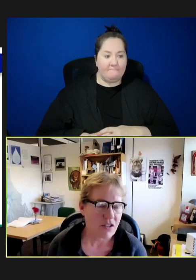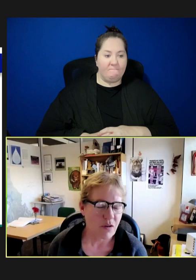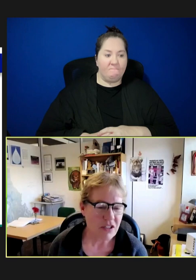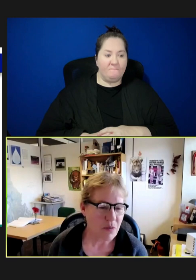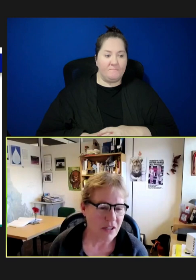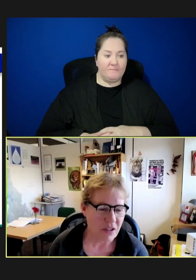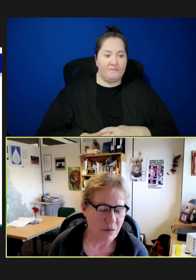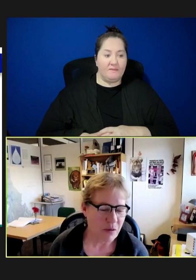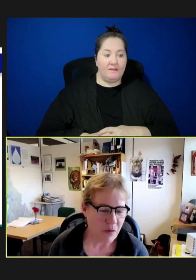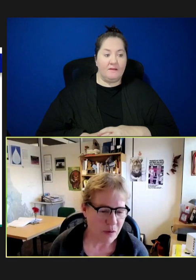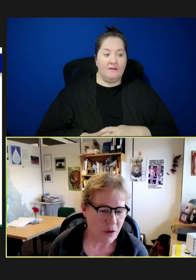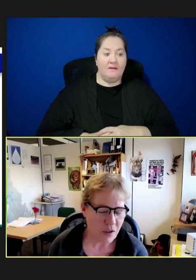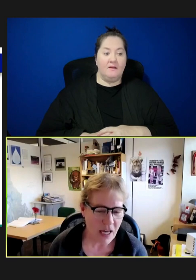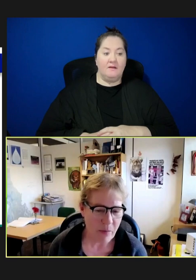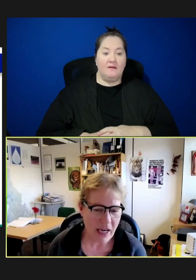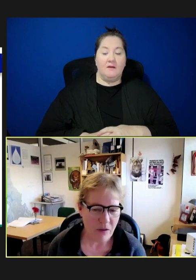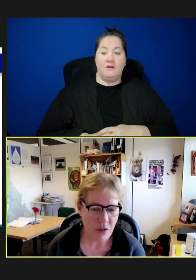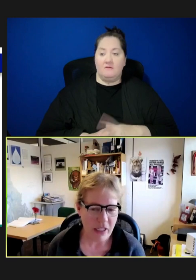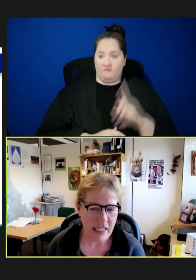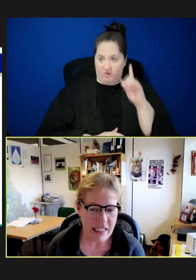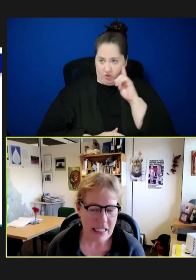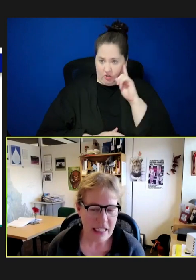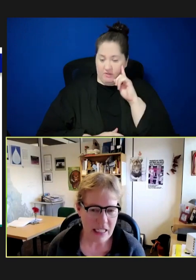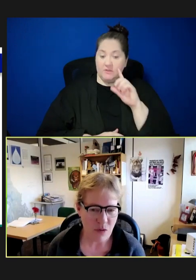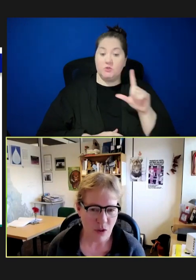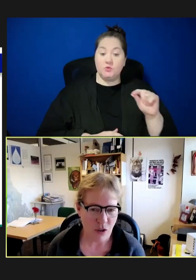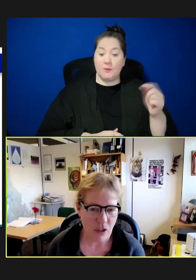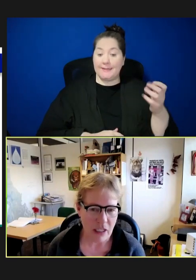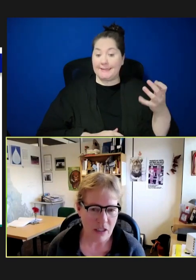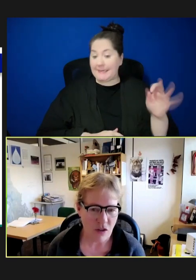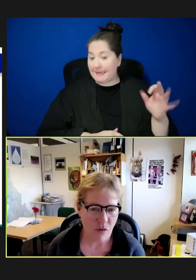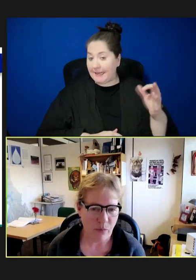So, I just wanted to -- we've heard a lot about how in 2019, things were so